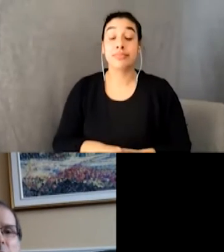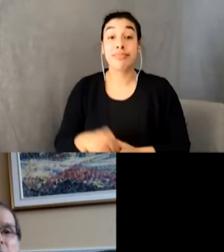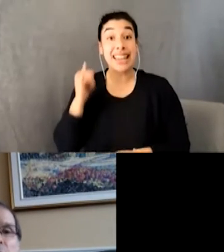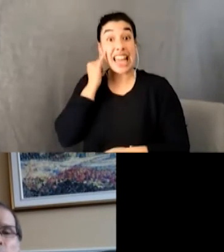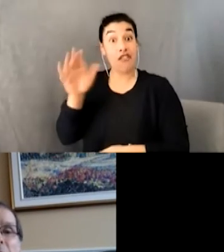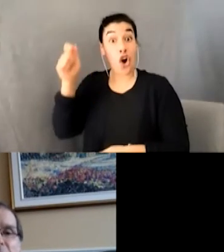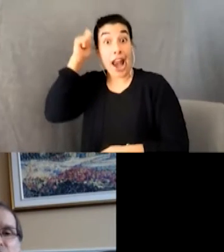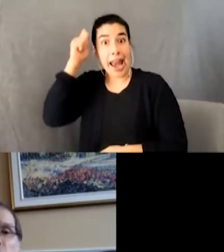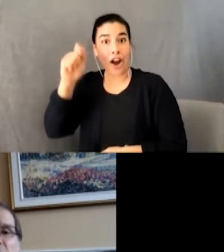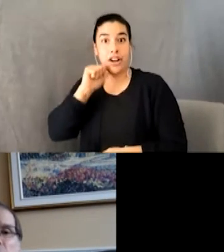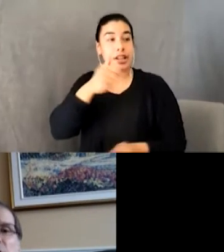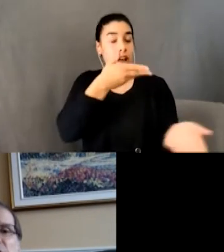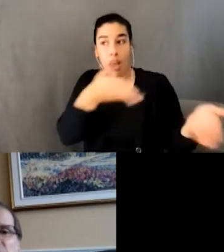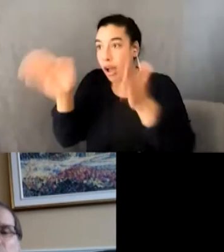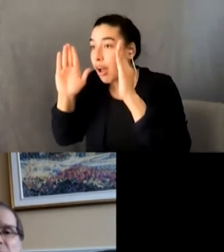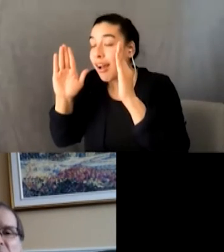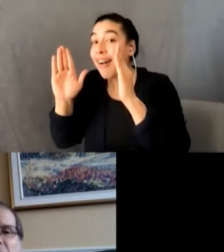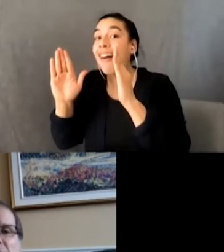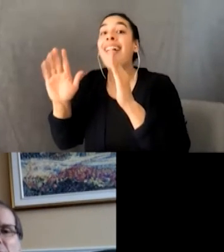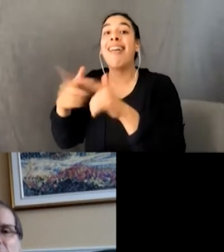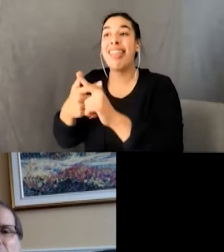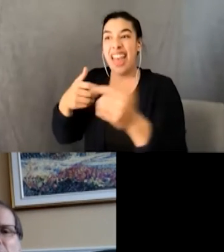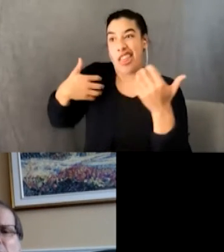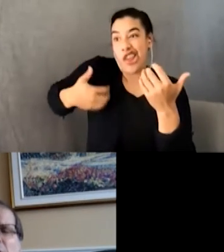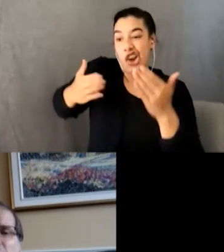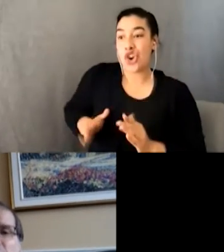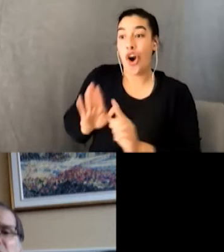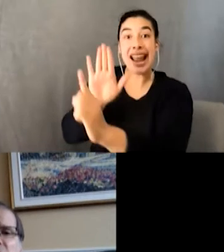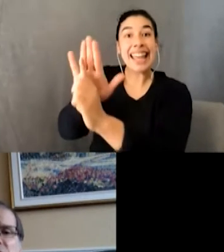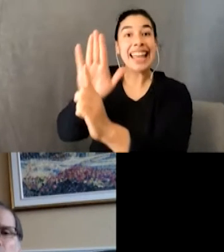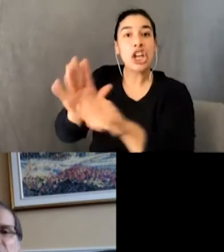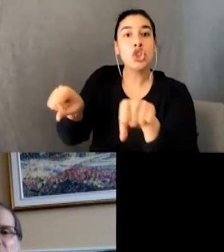They were black and shone like mirrors in the bright sunlight. He finished the instrumental,